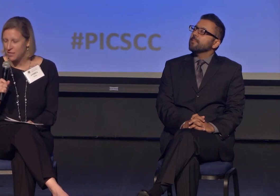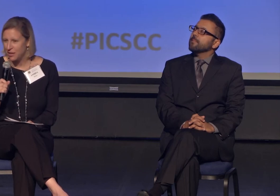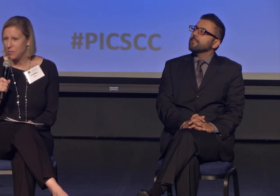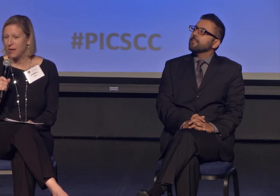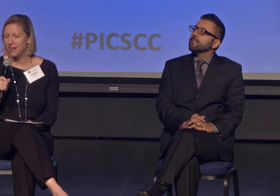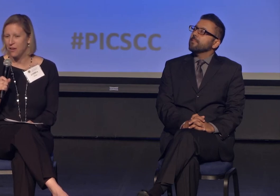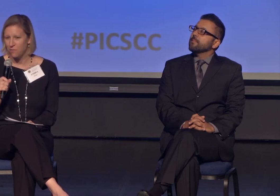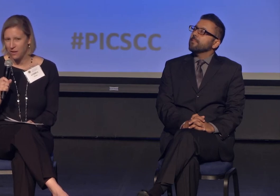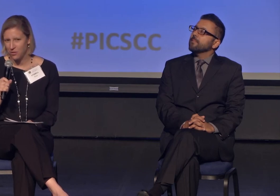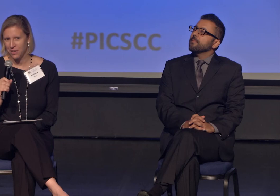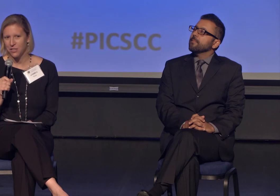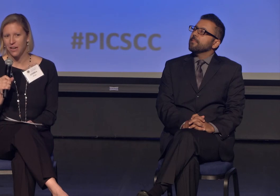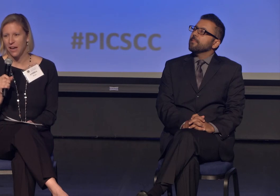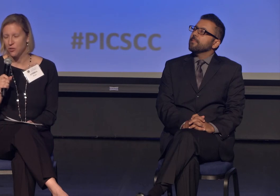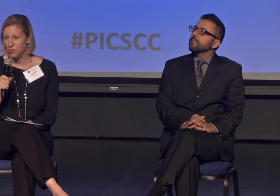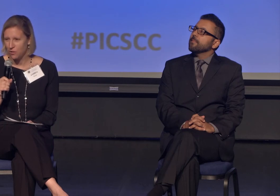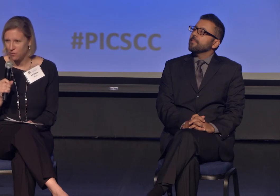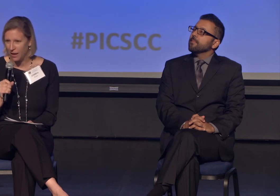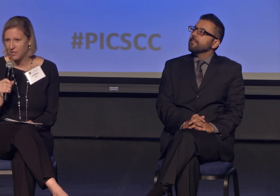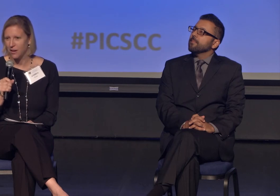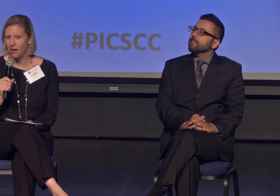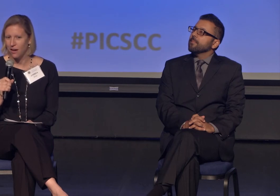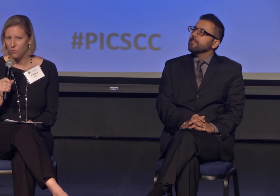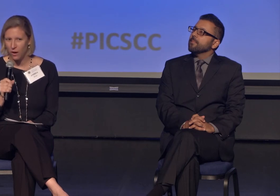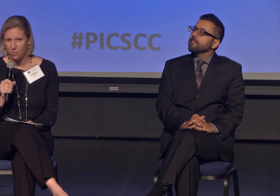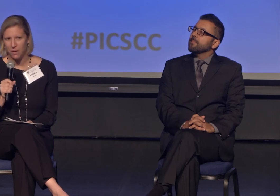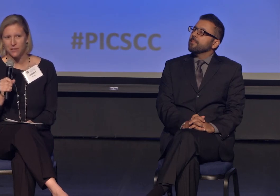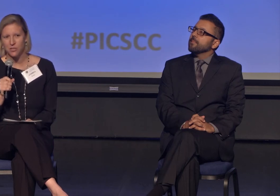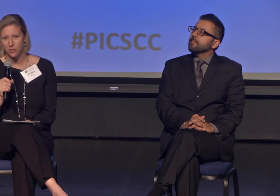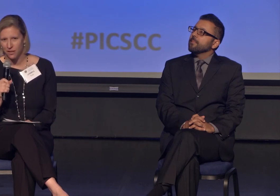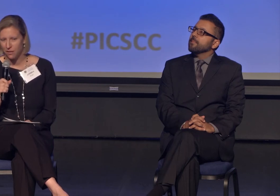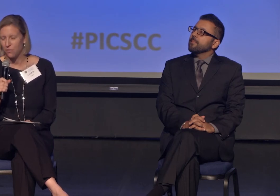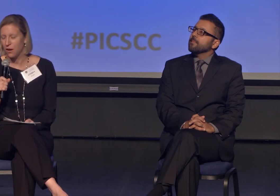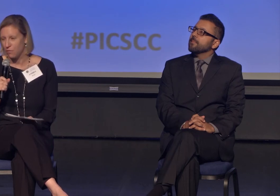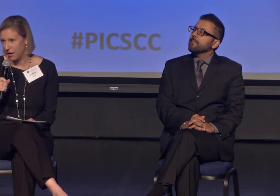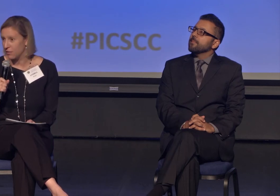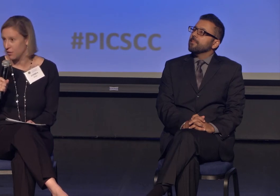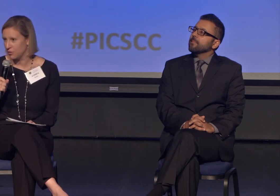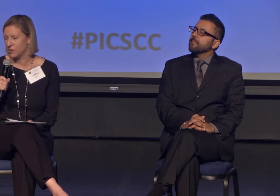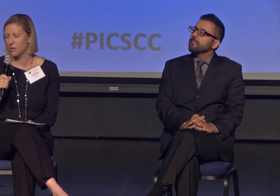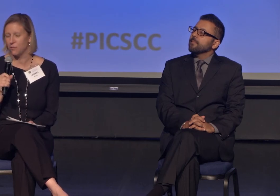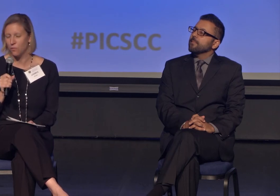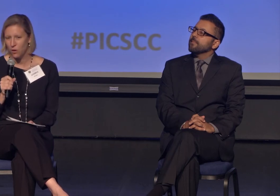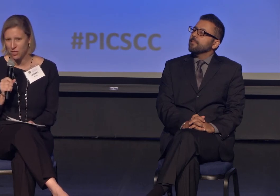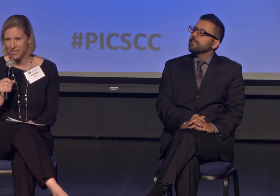in their faith tradition and to reflect on what it means to live their faith of Hinduism for justice